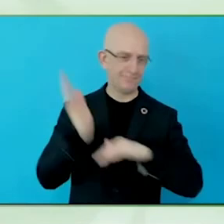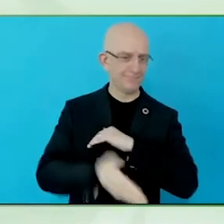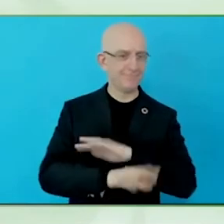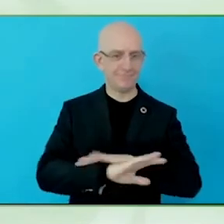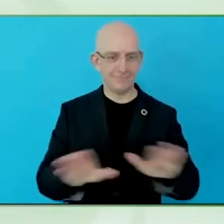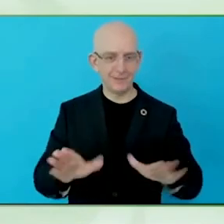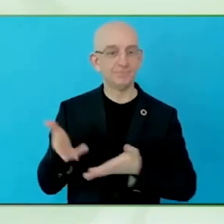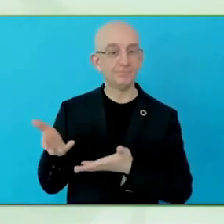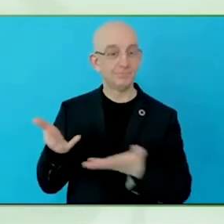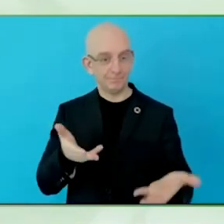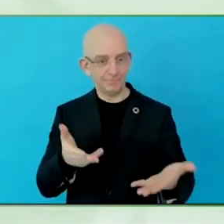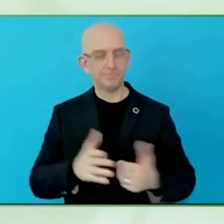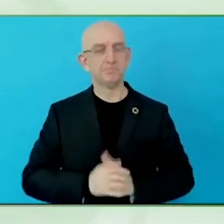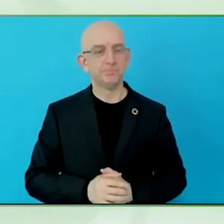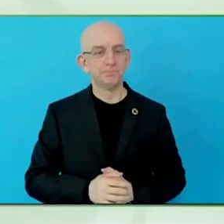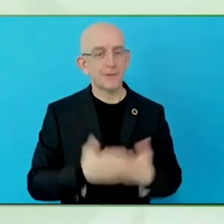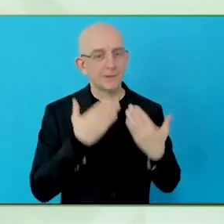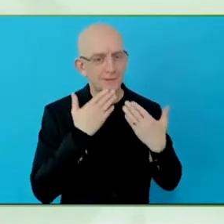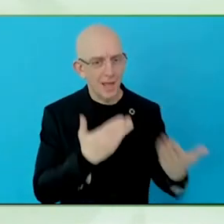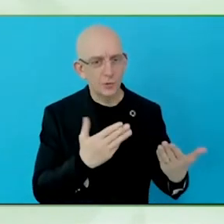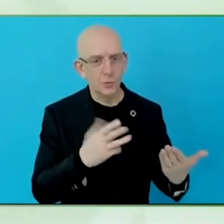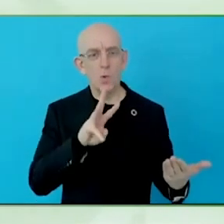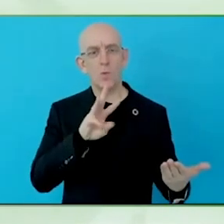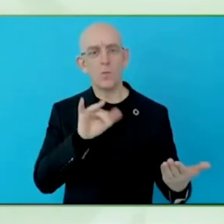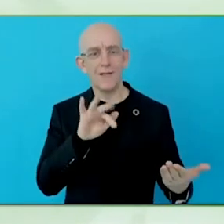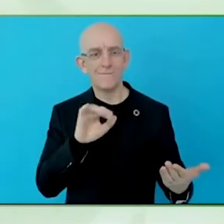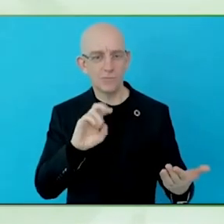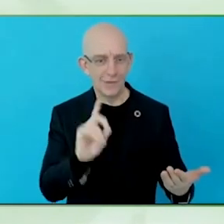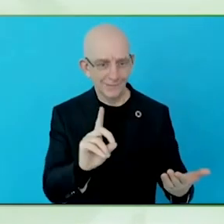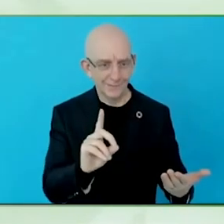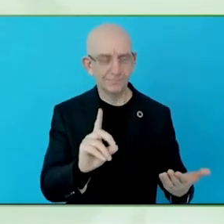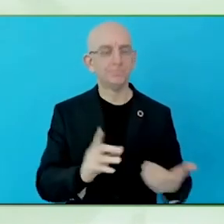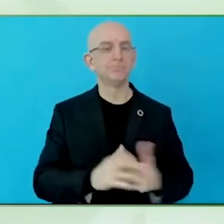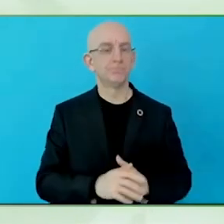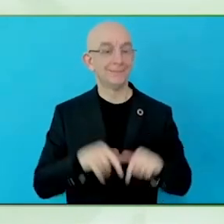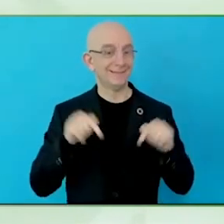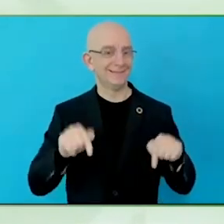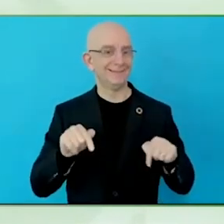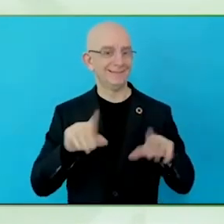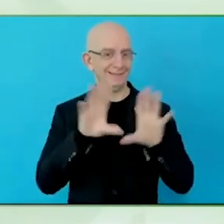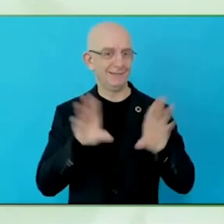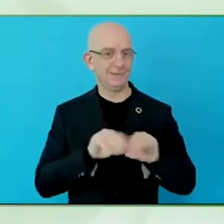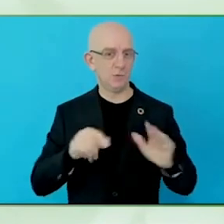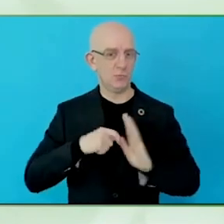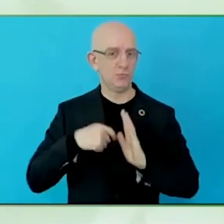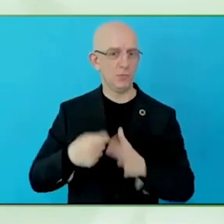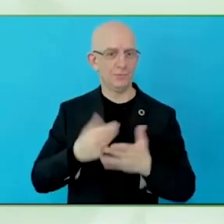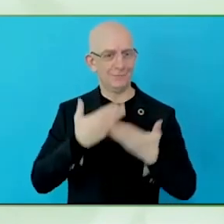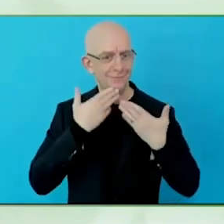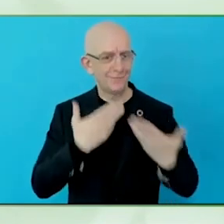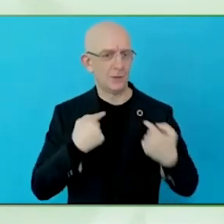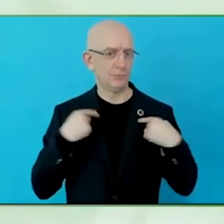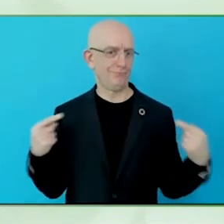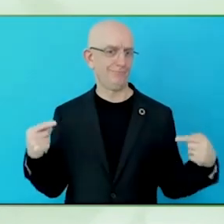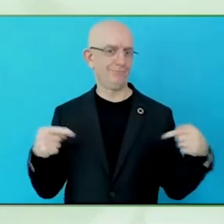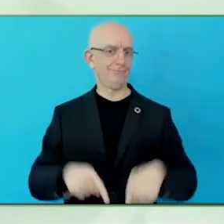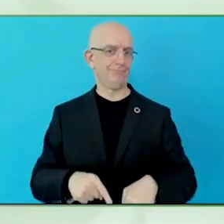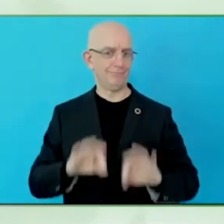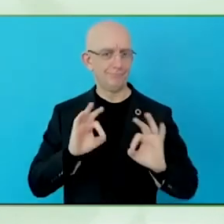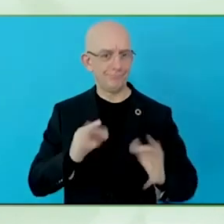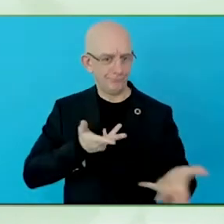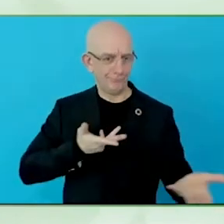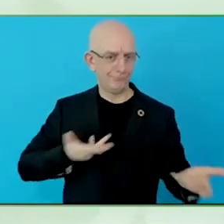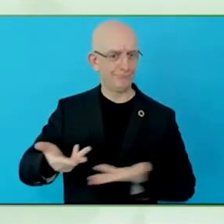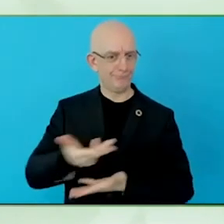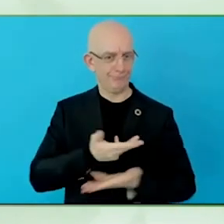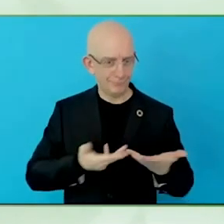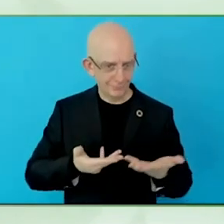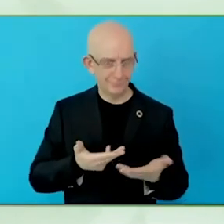My name is Wei Zhang, I am a technical officer working in the assistive technology program